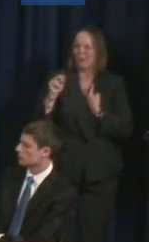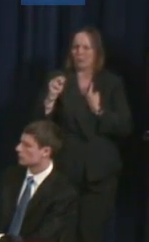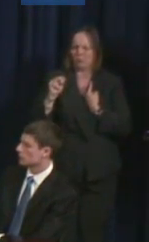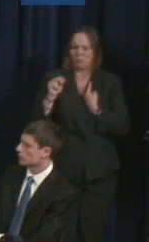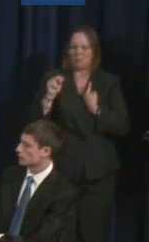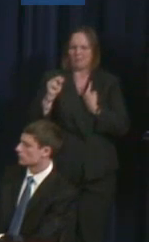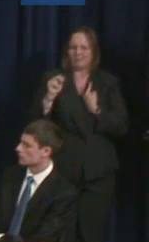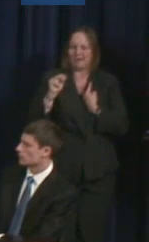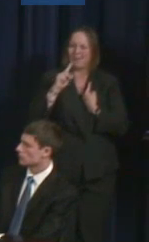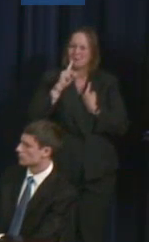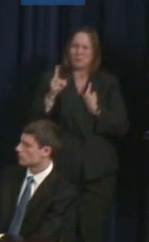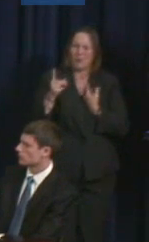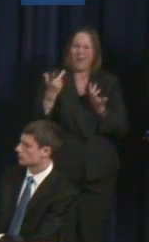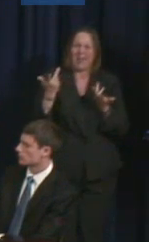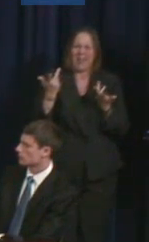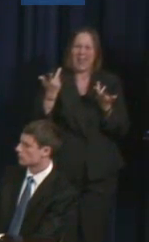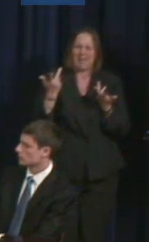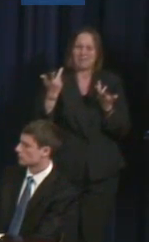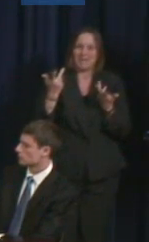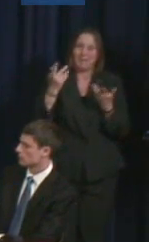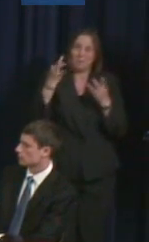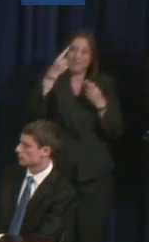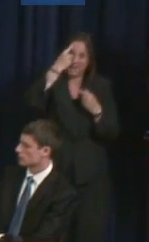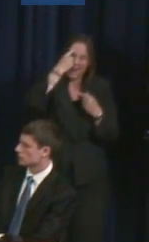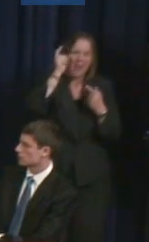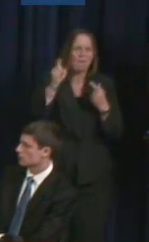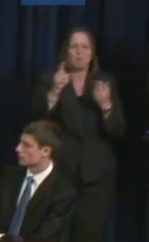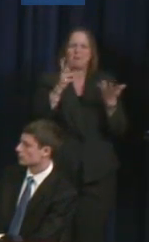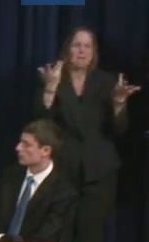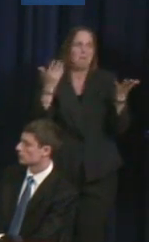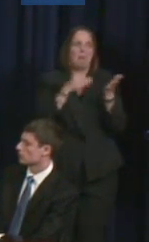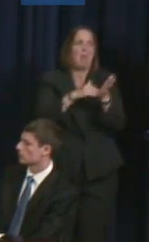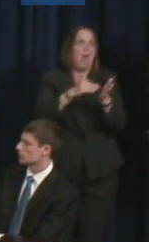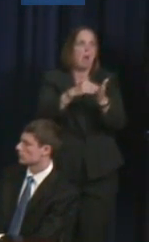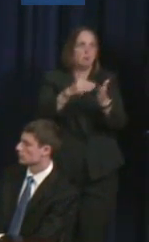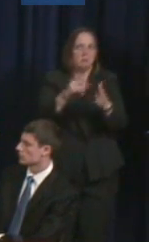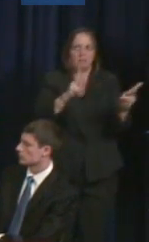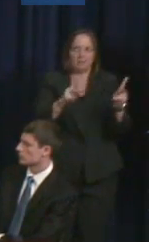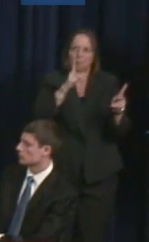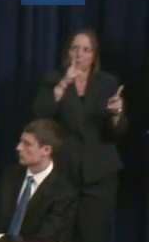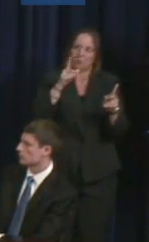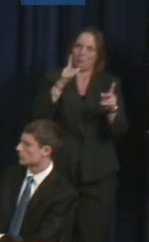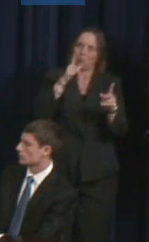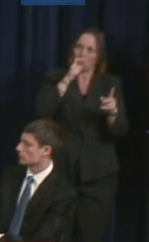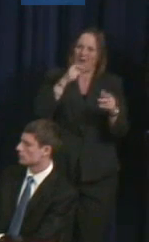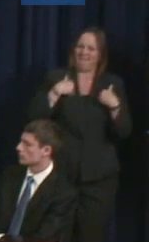thousands, just in North America alone who feel the same way. So, I started writing, you know, and I wrote, and I wrote.